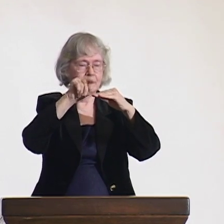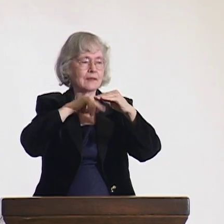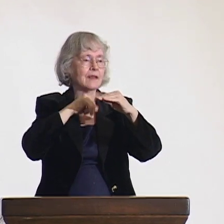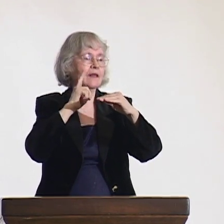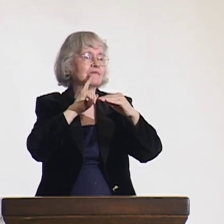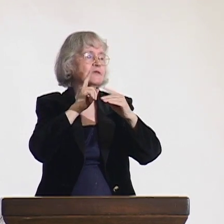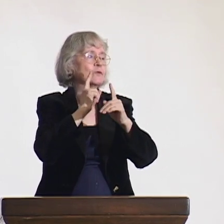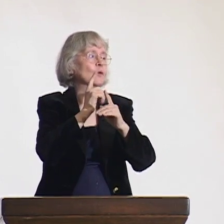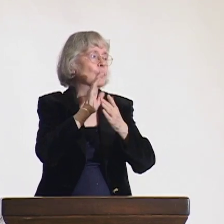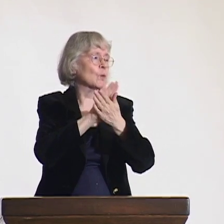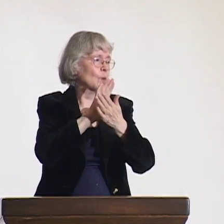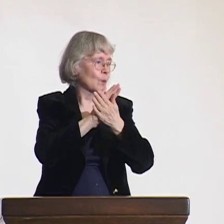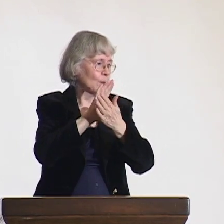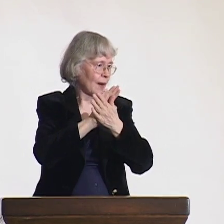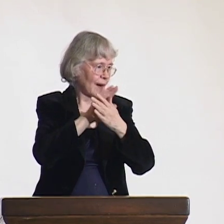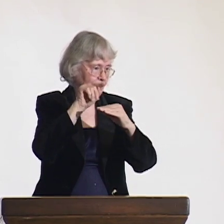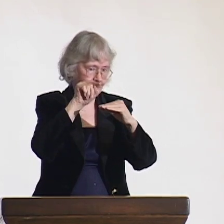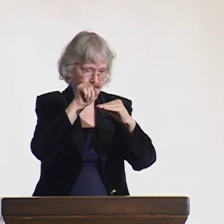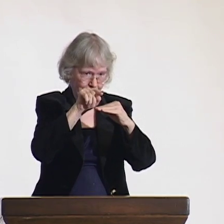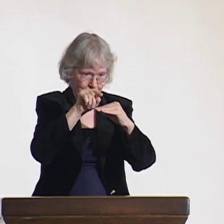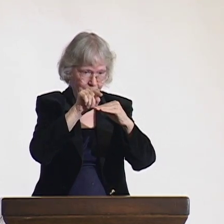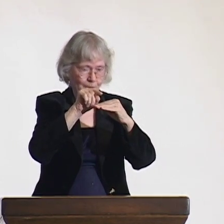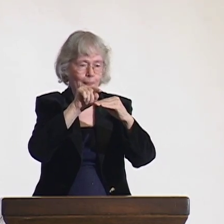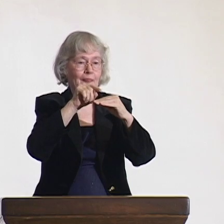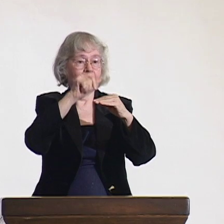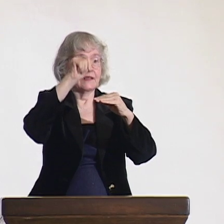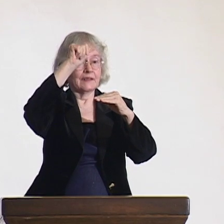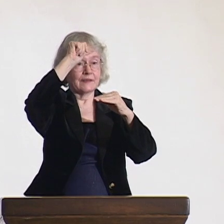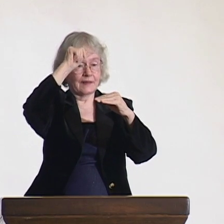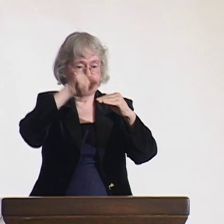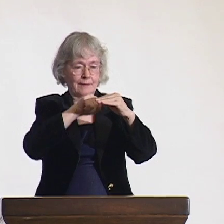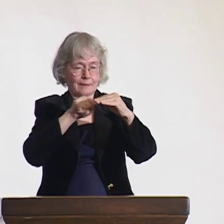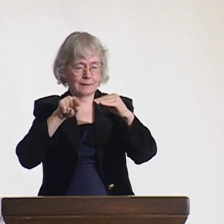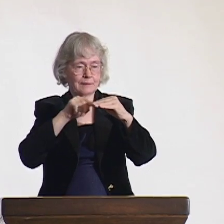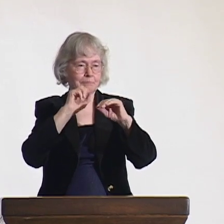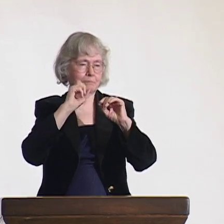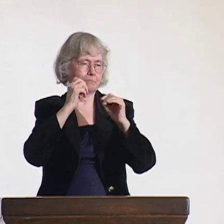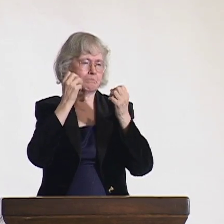There was a young girl. The girl was going to school...